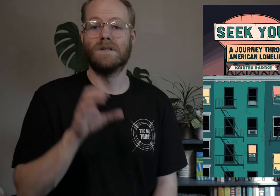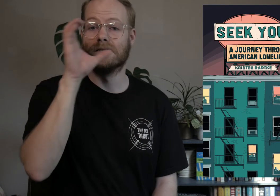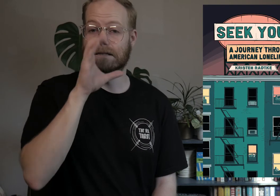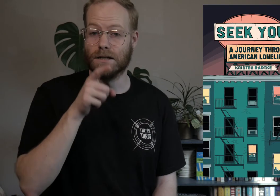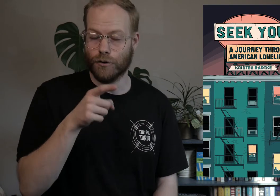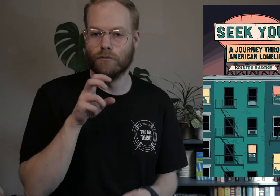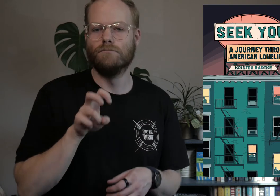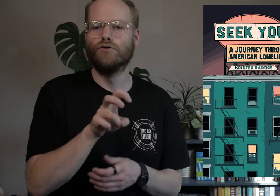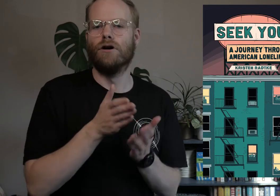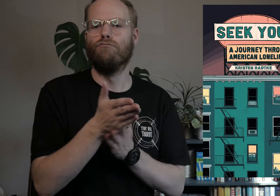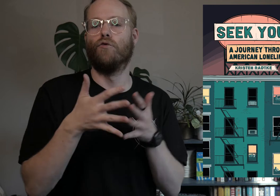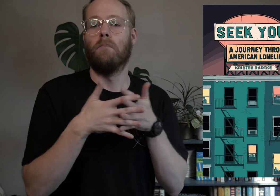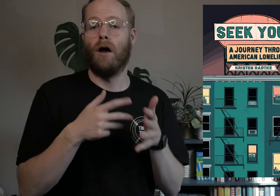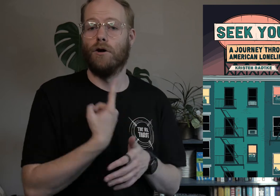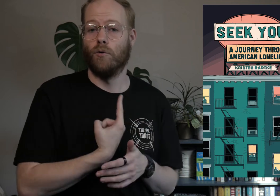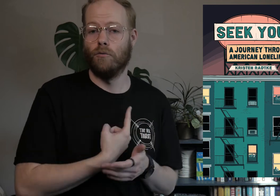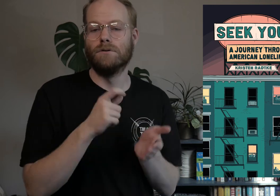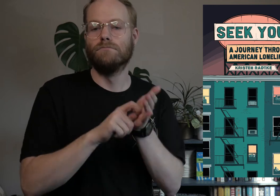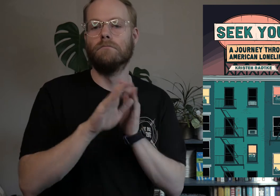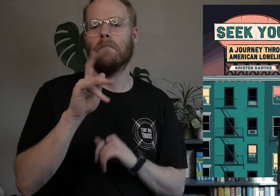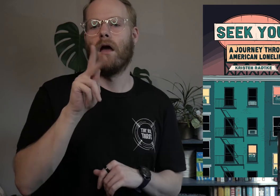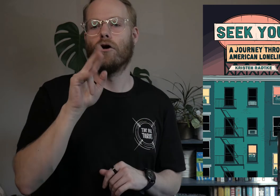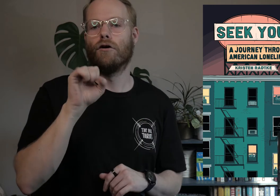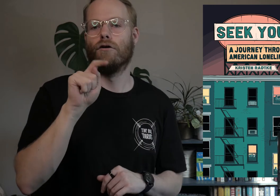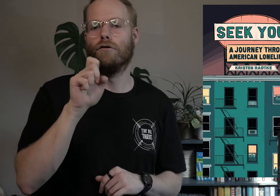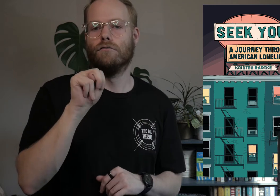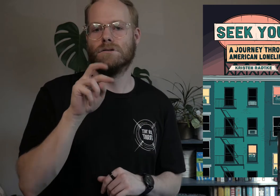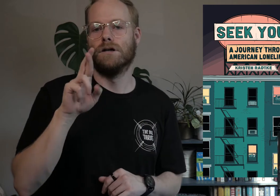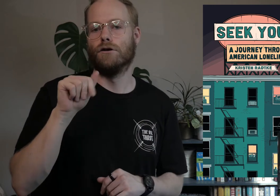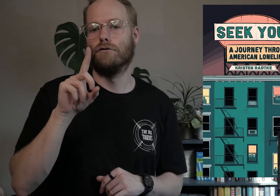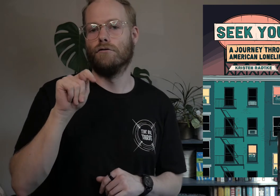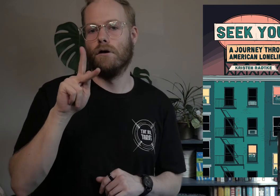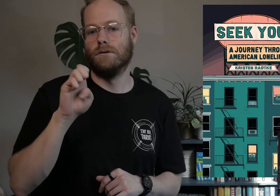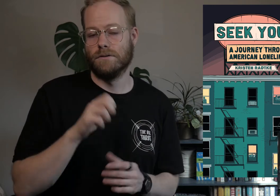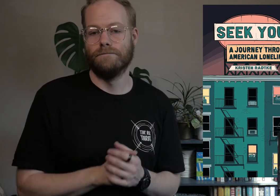Seek You: A Journey Through American Loneliness by Kristen Radtke.